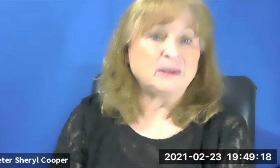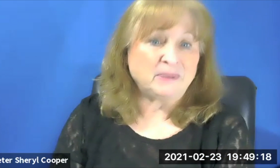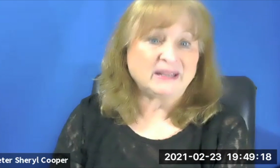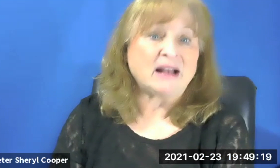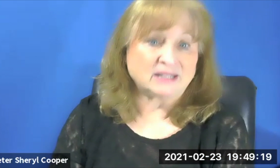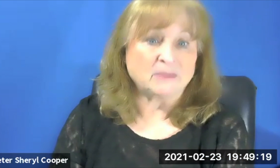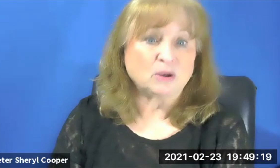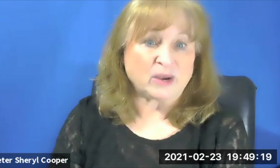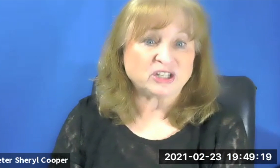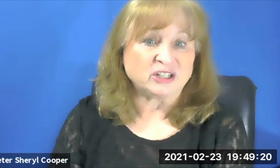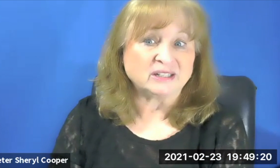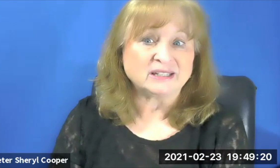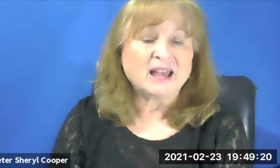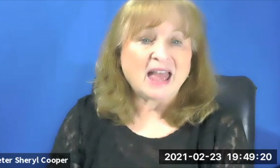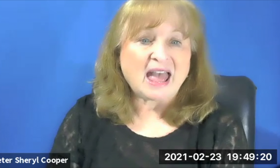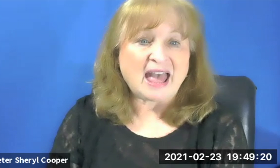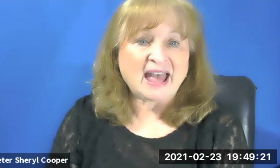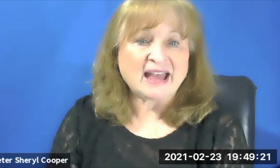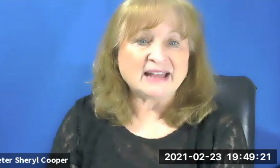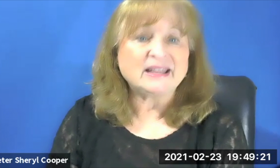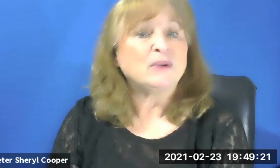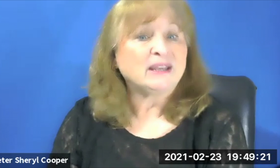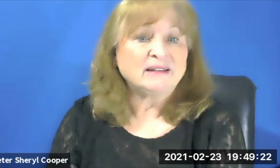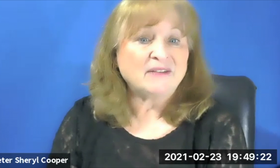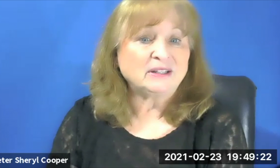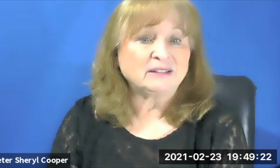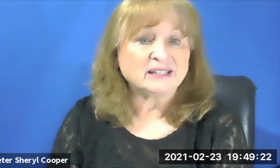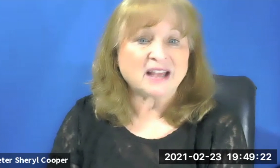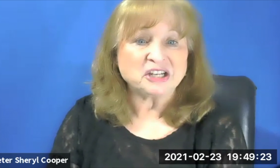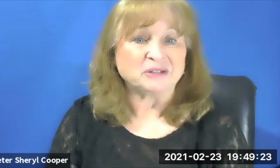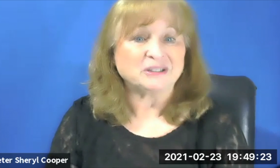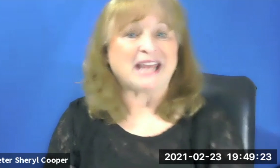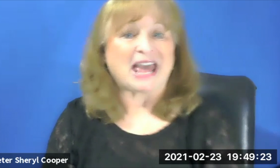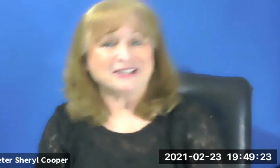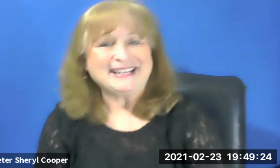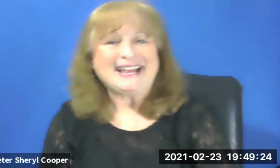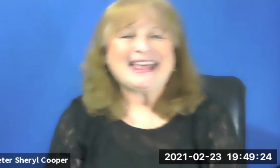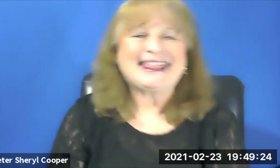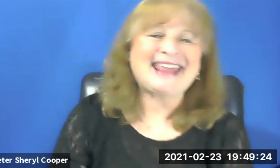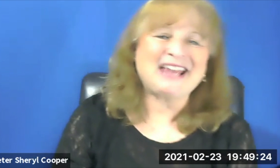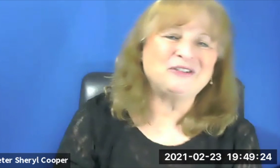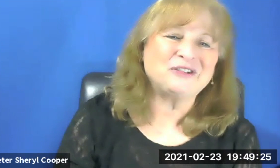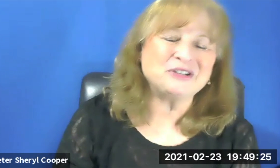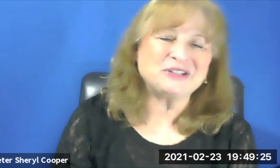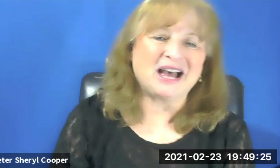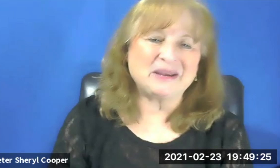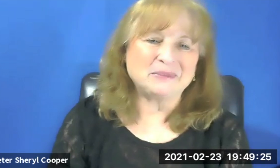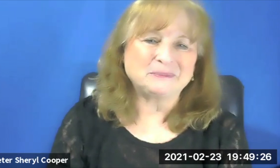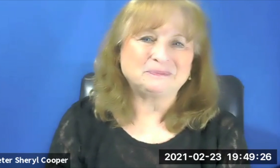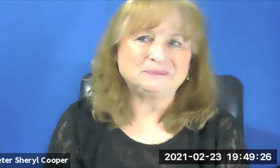pick out some of the questions. And then we can have a little discussion together. Thank you for your time.